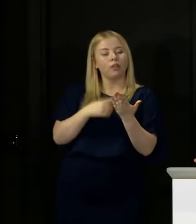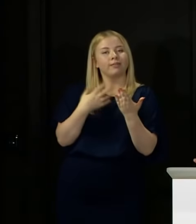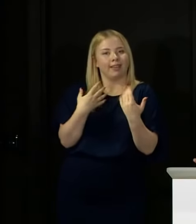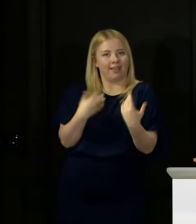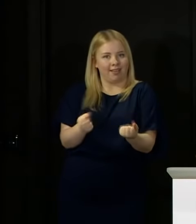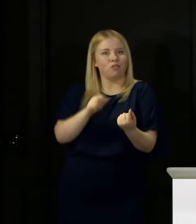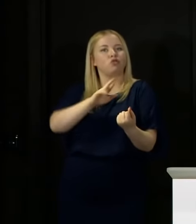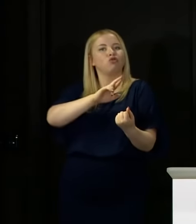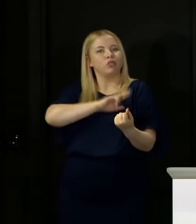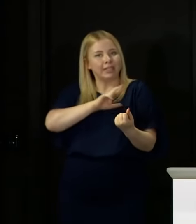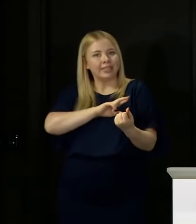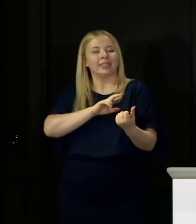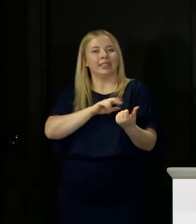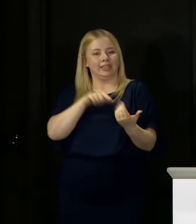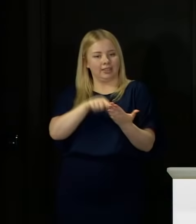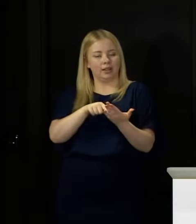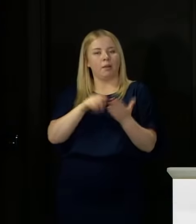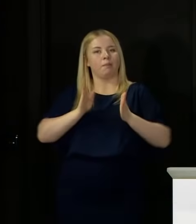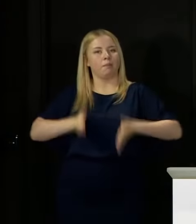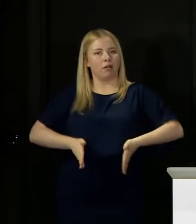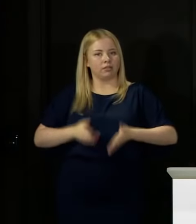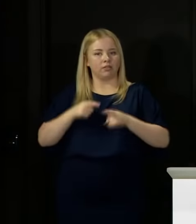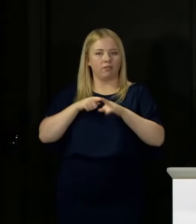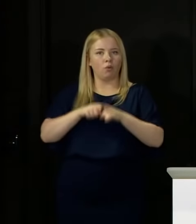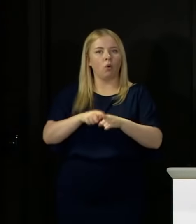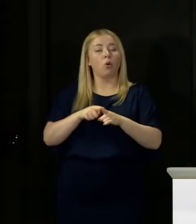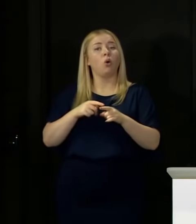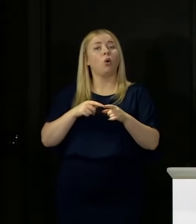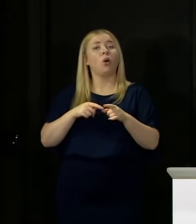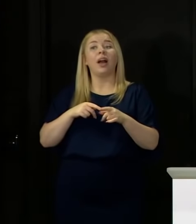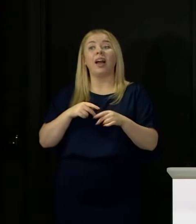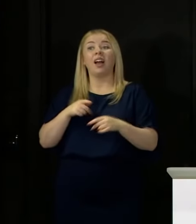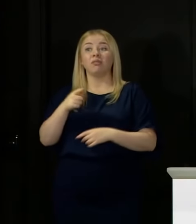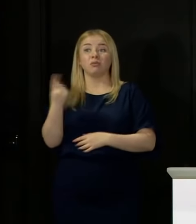case that if you don't do these things, you are giving the virus a chance to spread, because